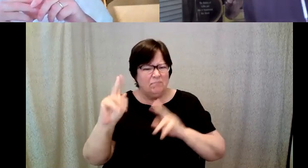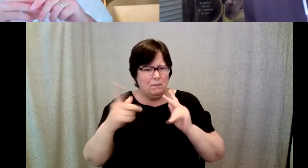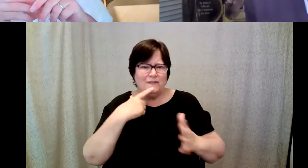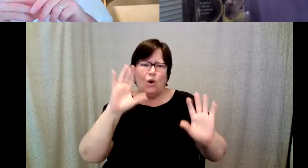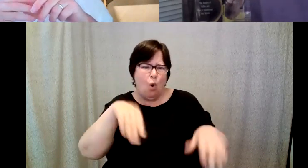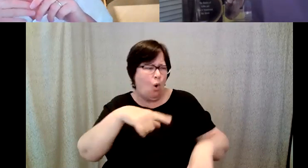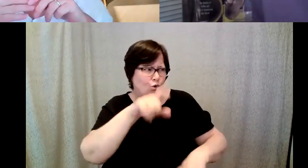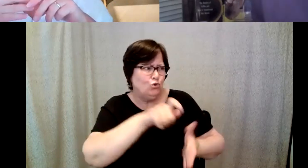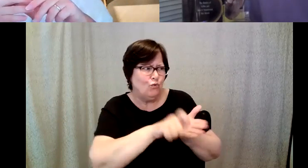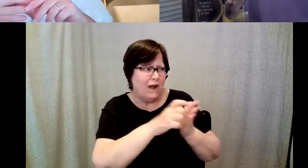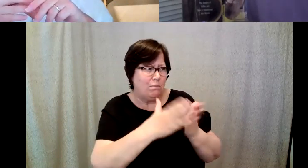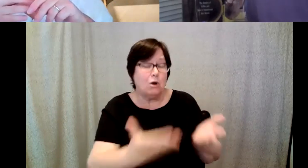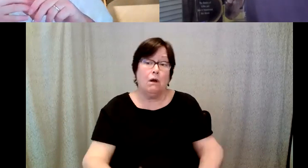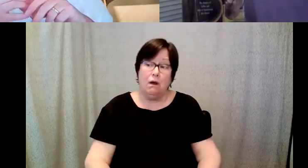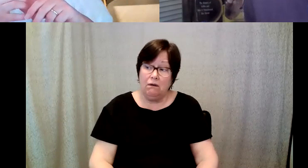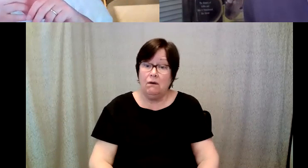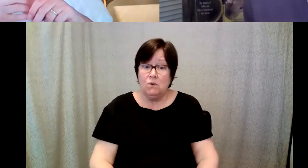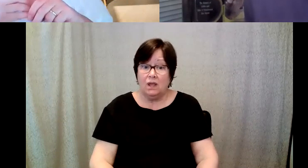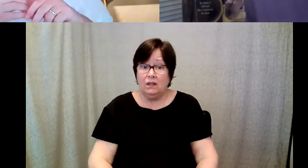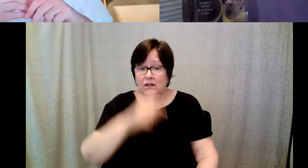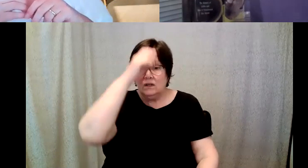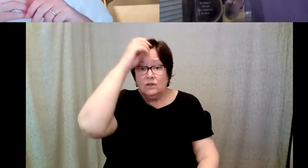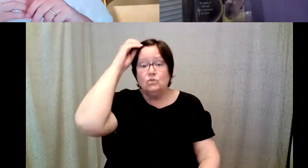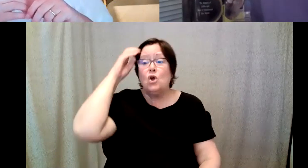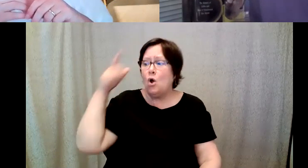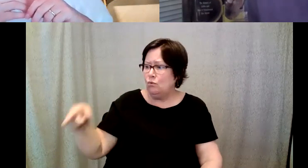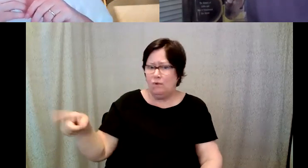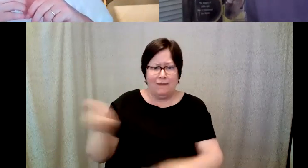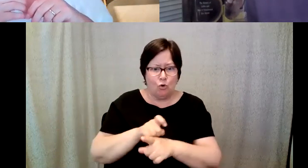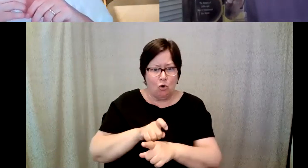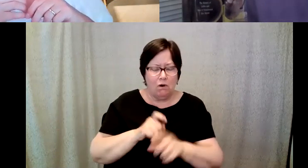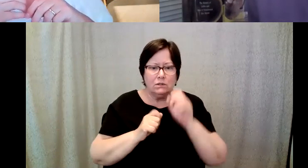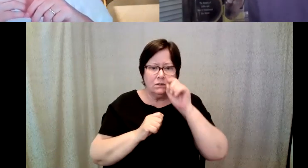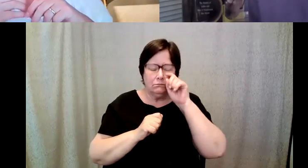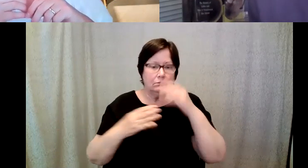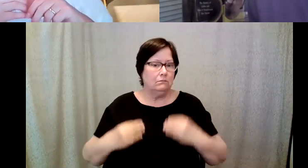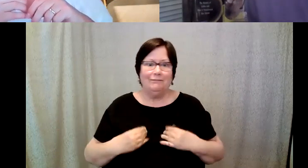D. Major Cohen: And so, when Wiley called me I was, I was thrilled I was honored but